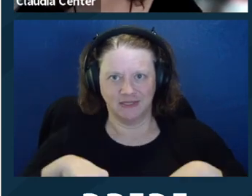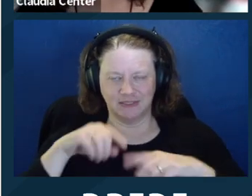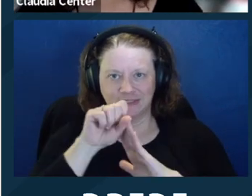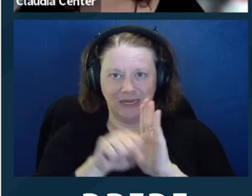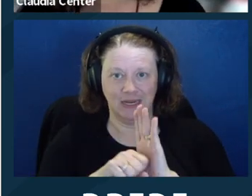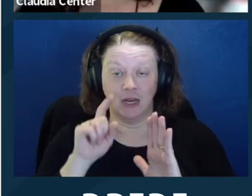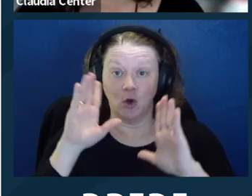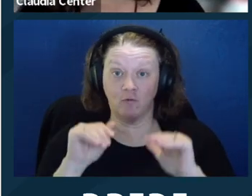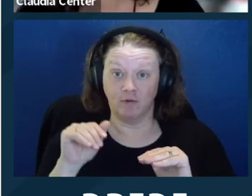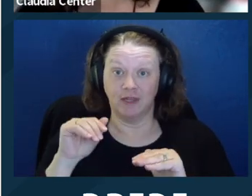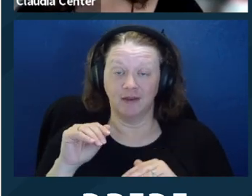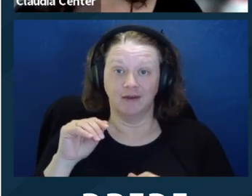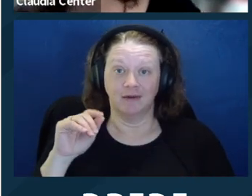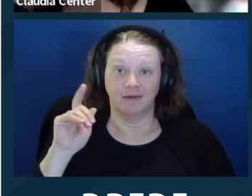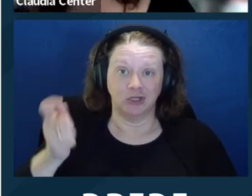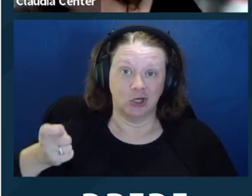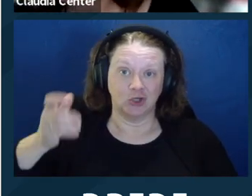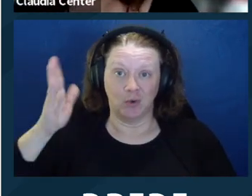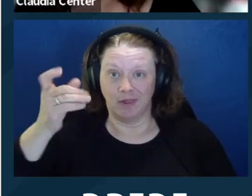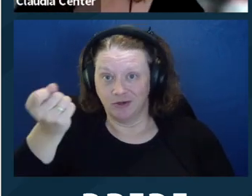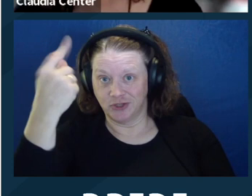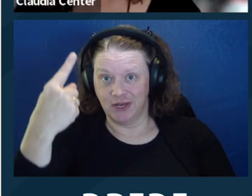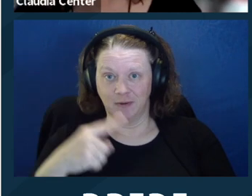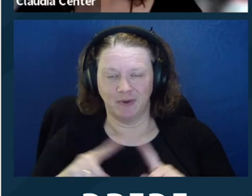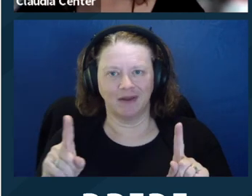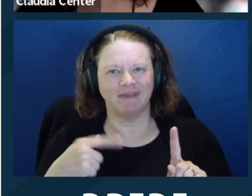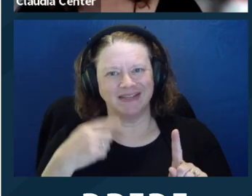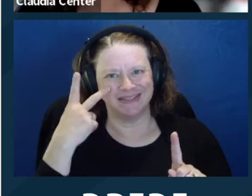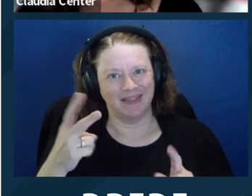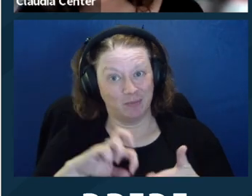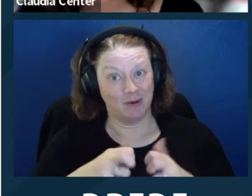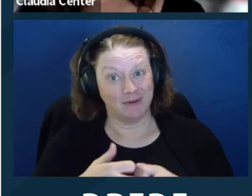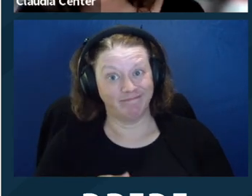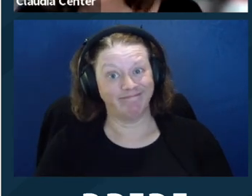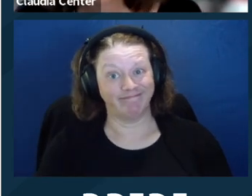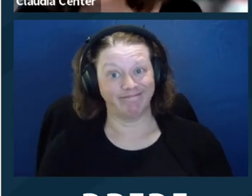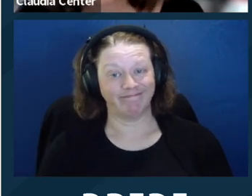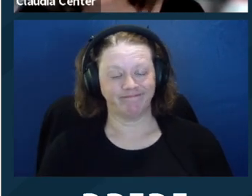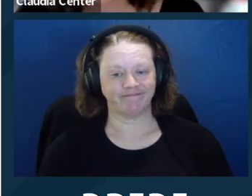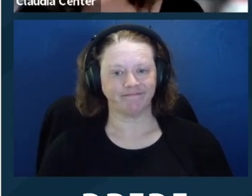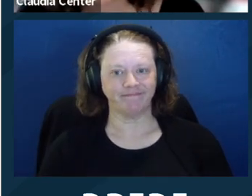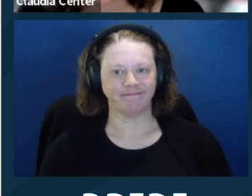follow, and we don't have Rule 1.14 in this state, and hopefully they'll understand. But